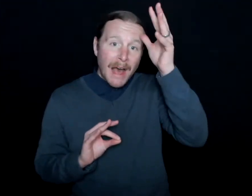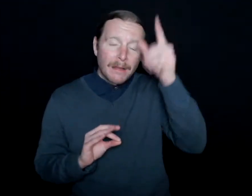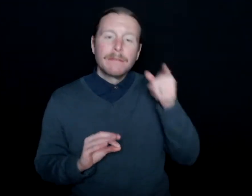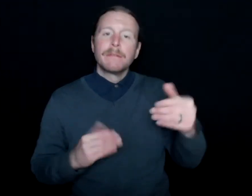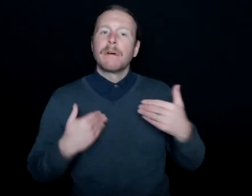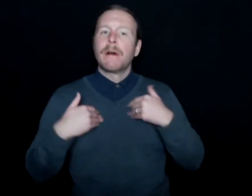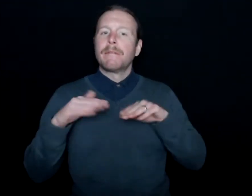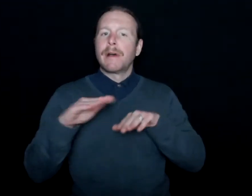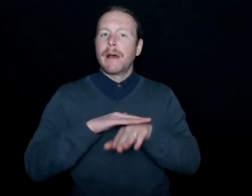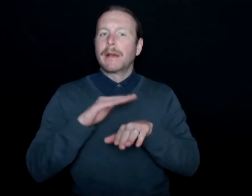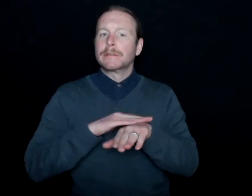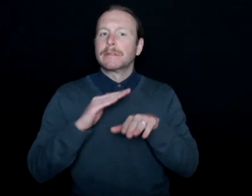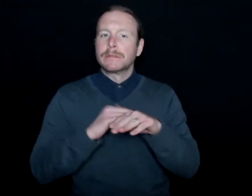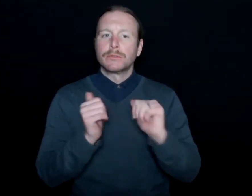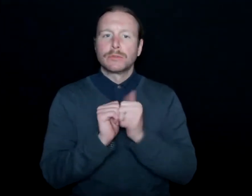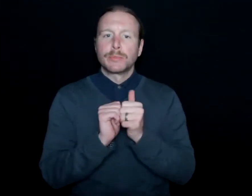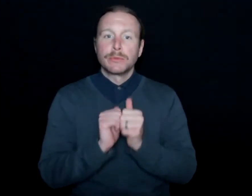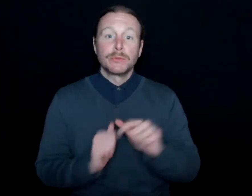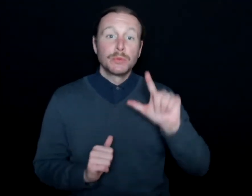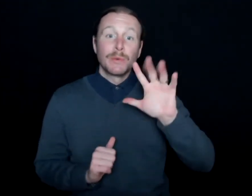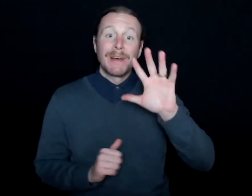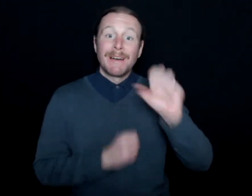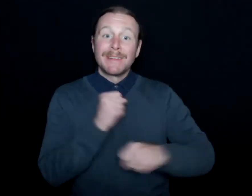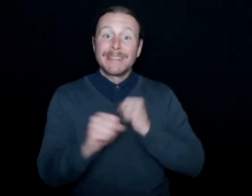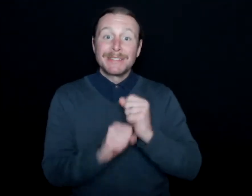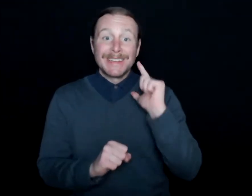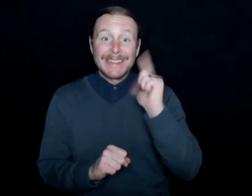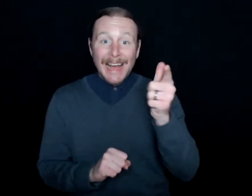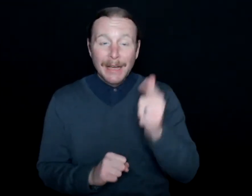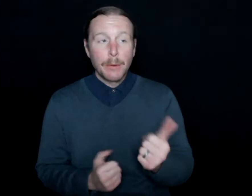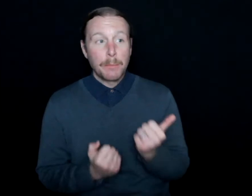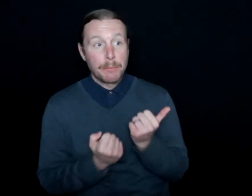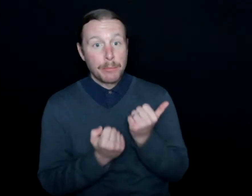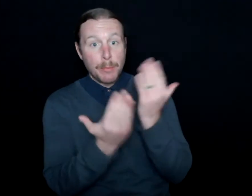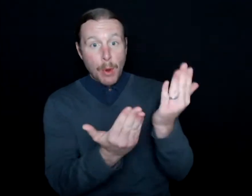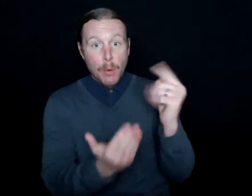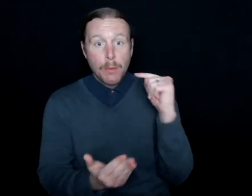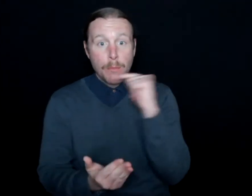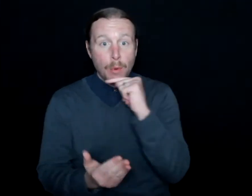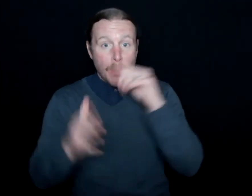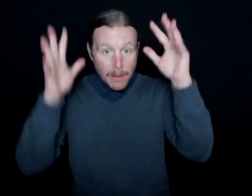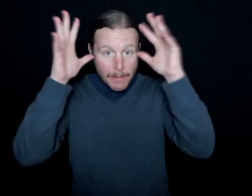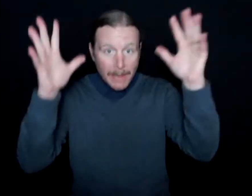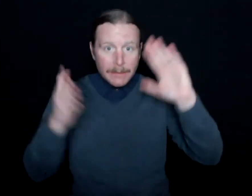25 years later, Brice proposed the Milwaukee Bucks to become the first professional sports team